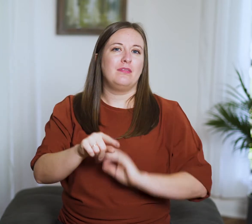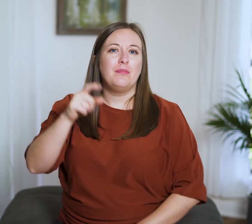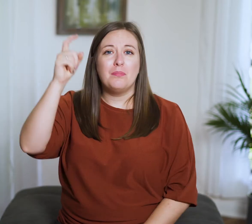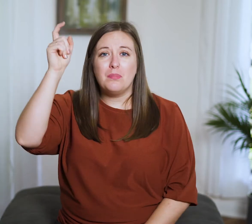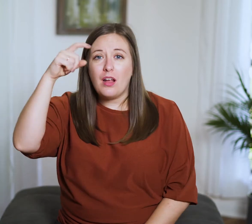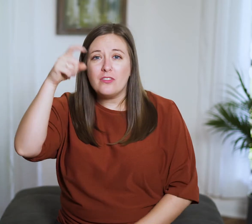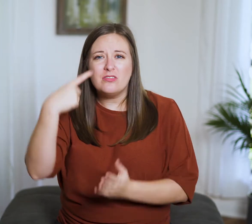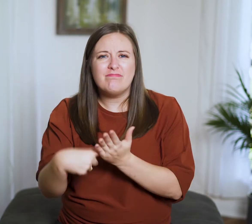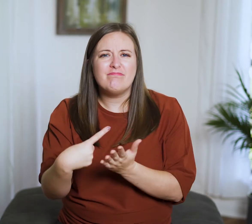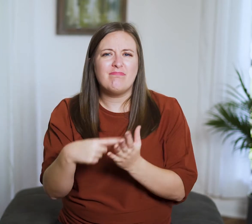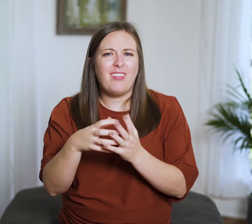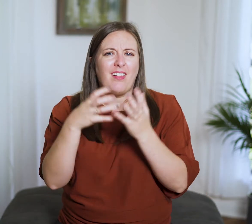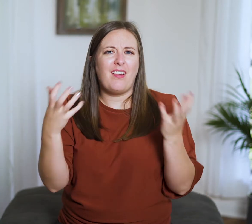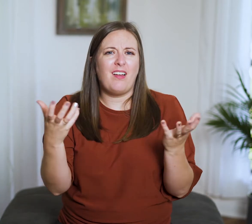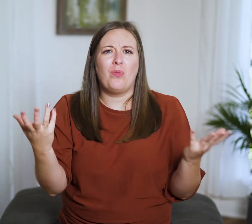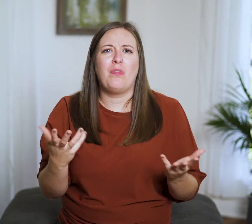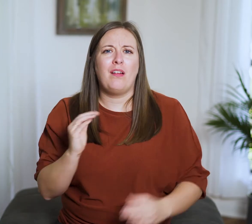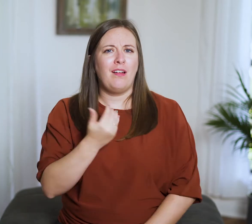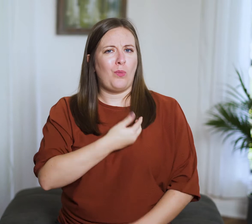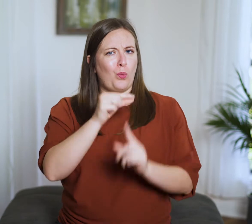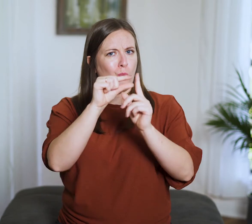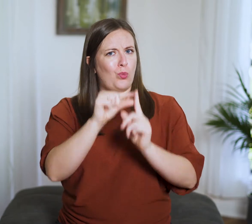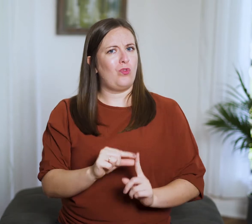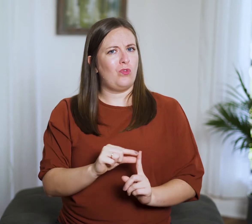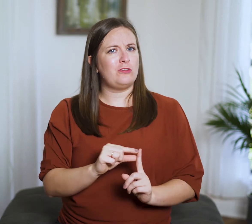Much of Proverbs pertains to our speech.